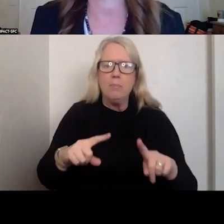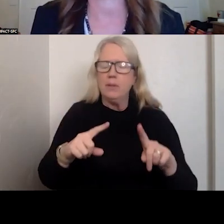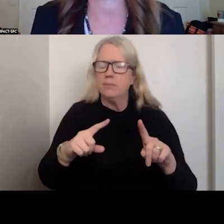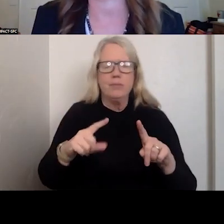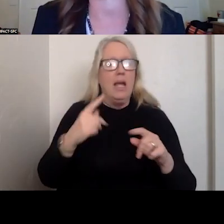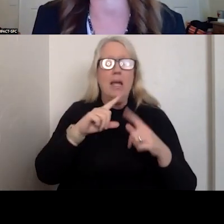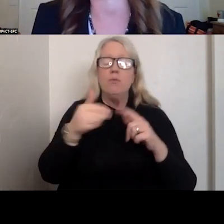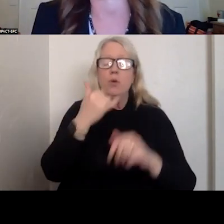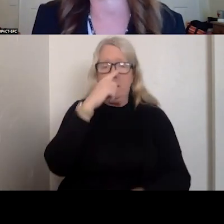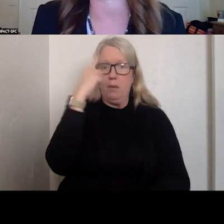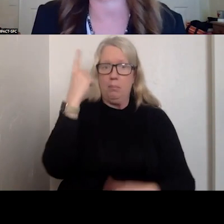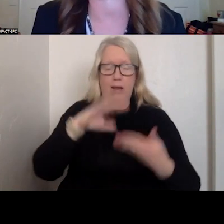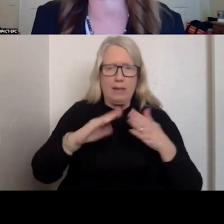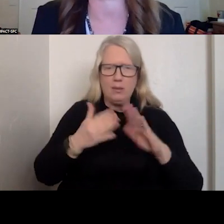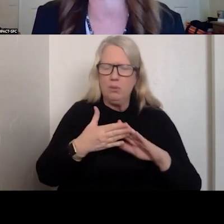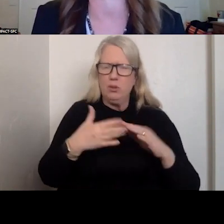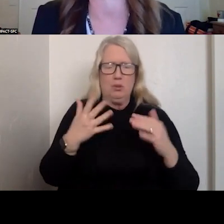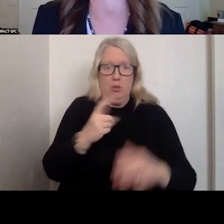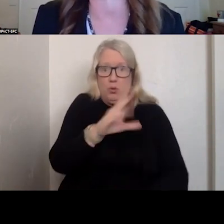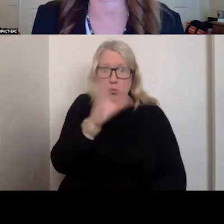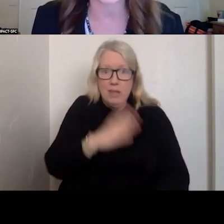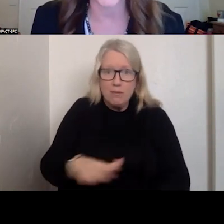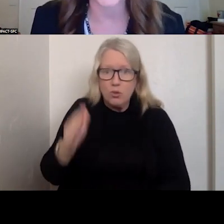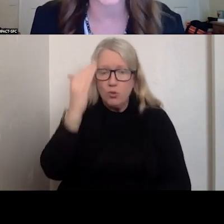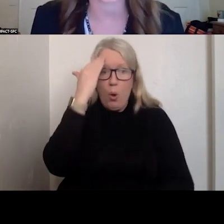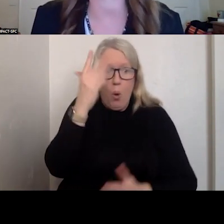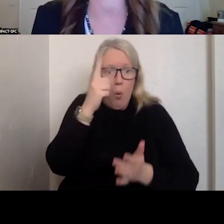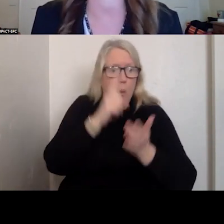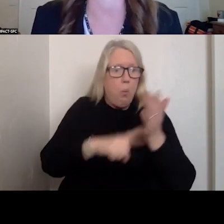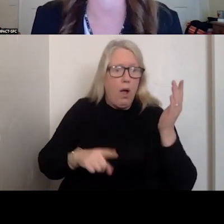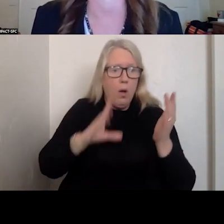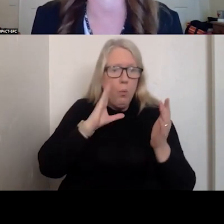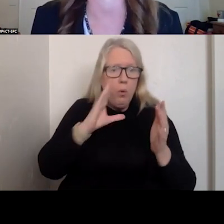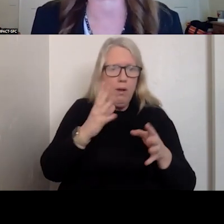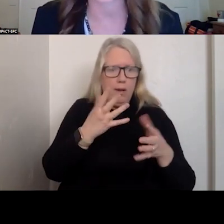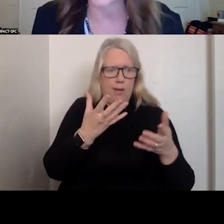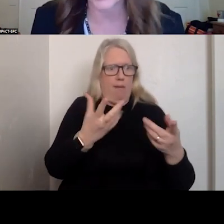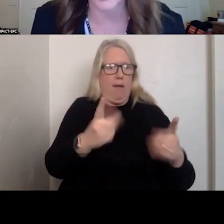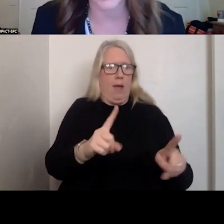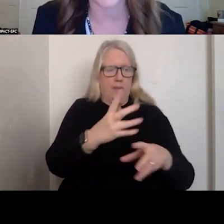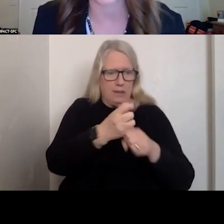COMMUNITY. YOU NEVER KNEW WHAT YOU WERE GOING TO GET ON WHO YOU WERE GOING TO GET.